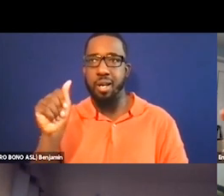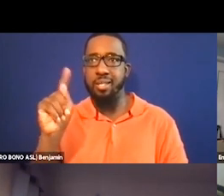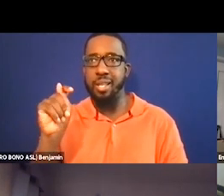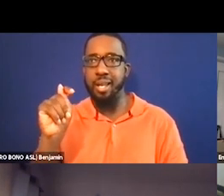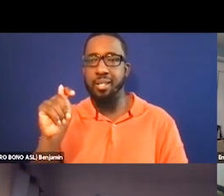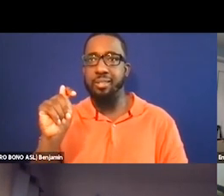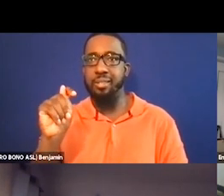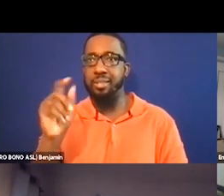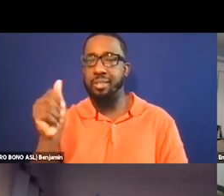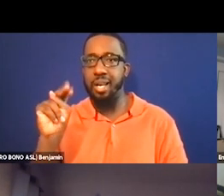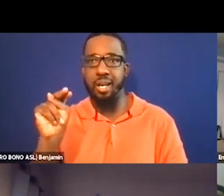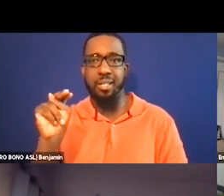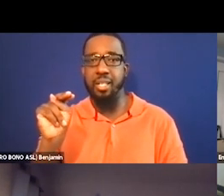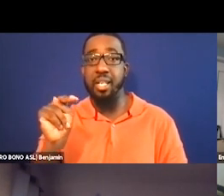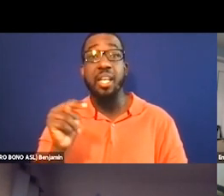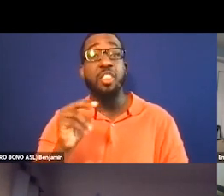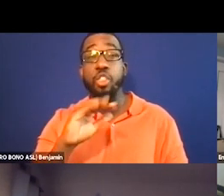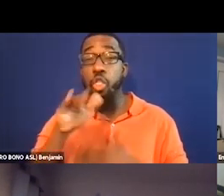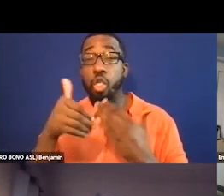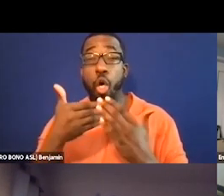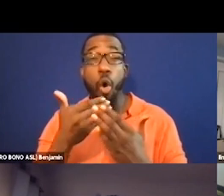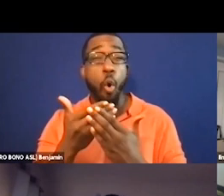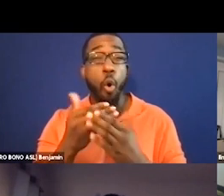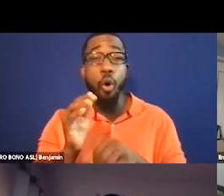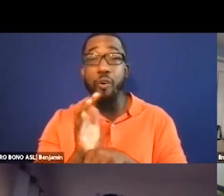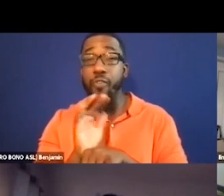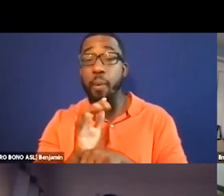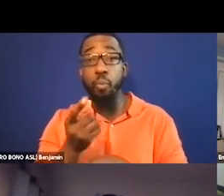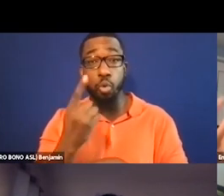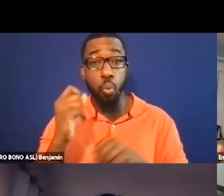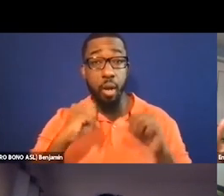actor who had CP and when working with the audio